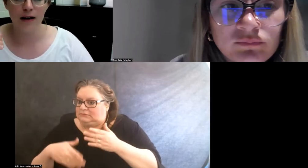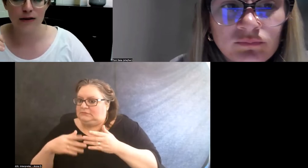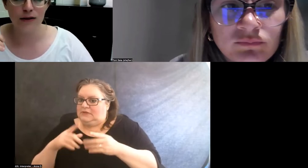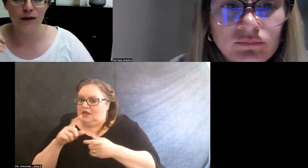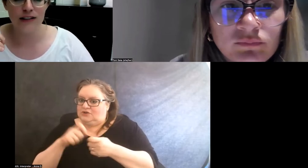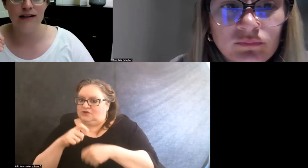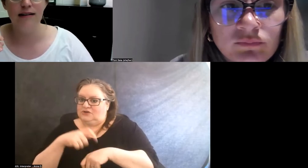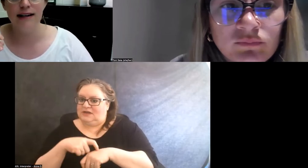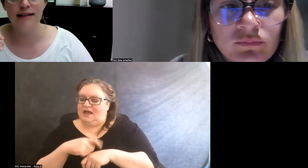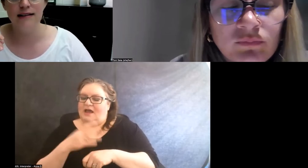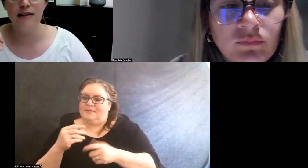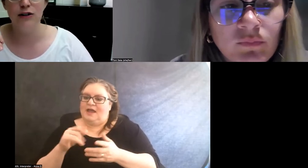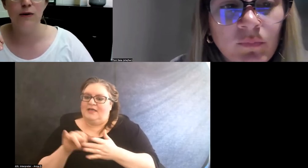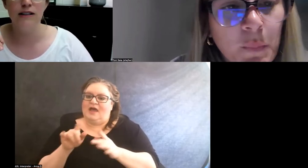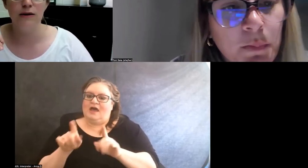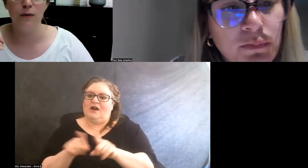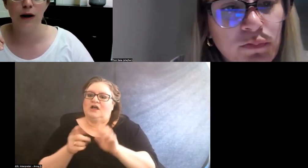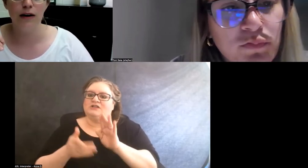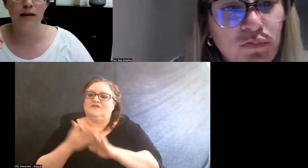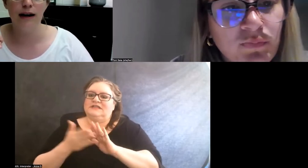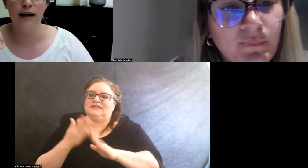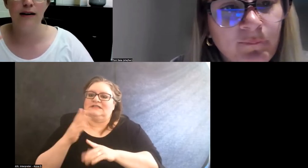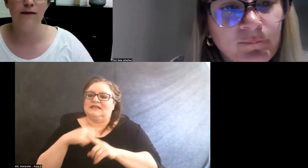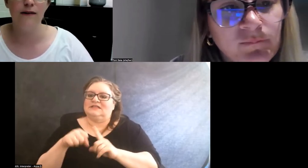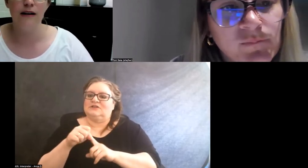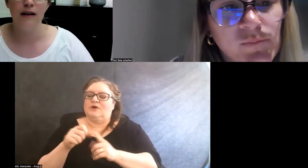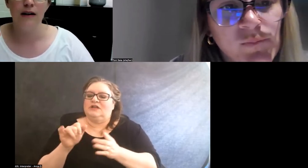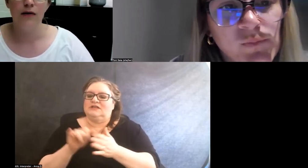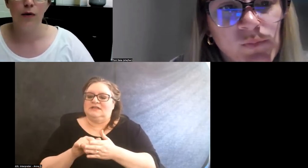It also facilitates the situation where like if,